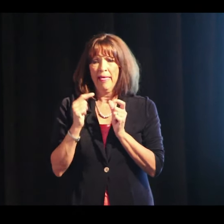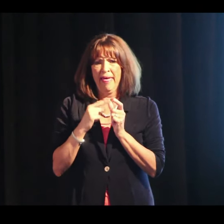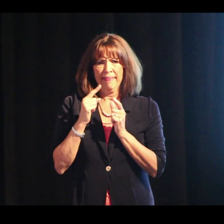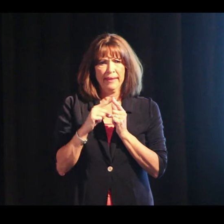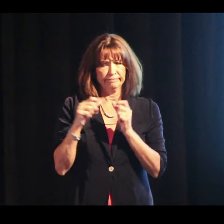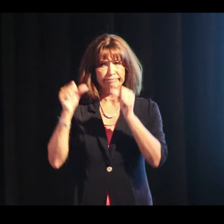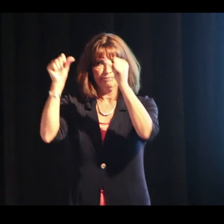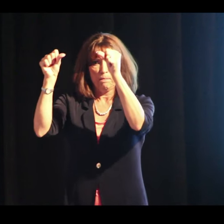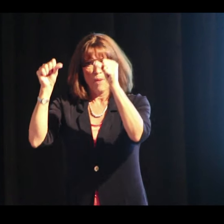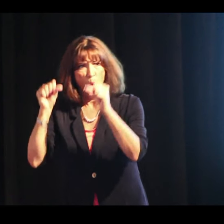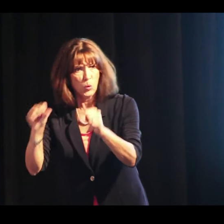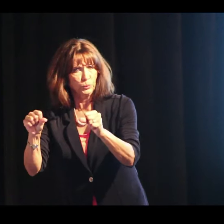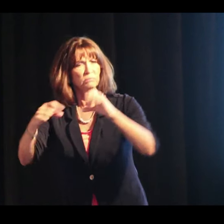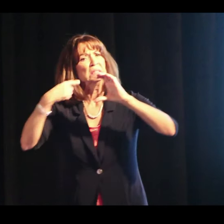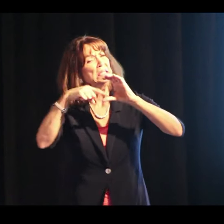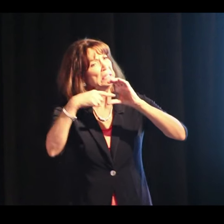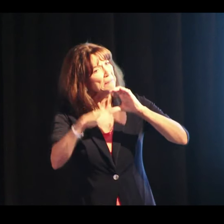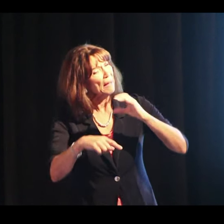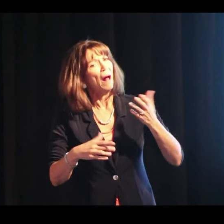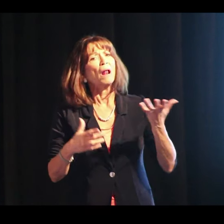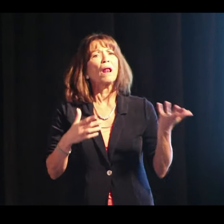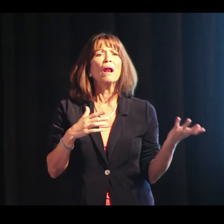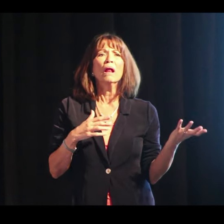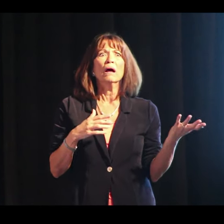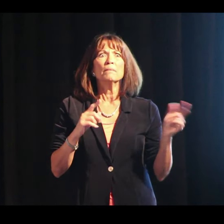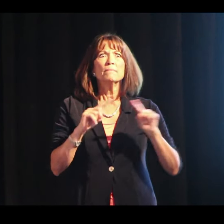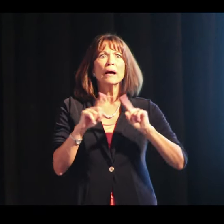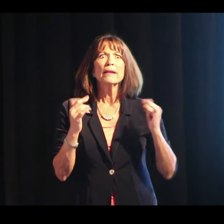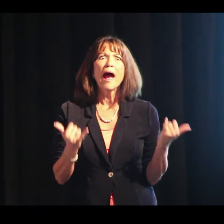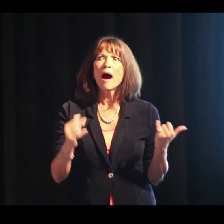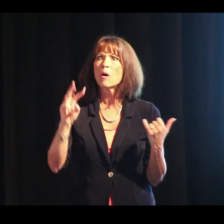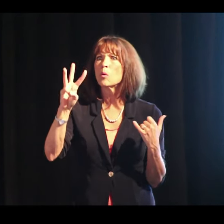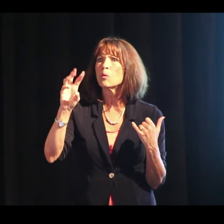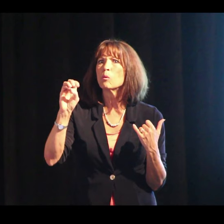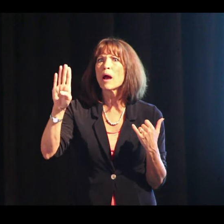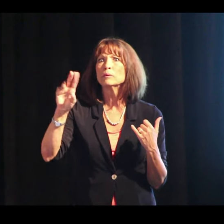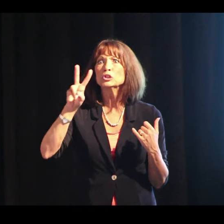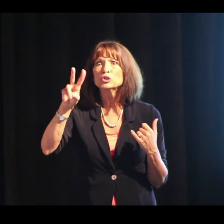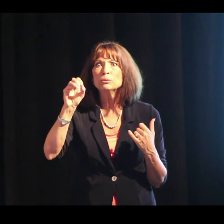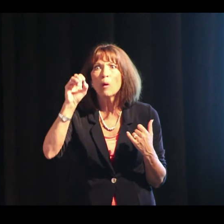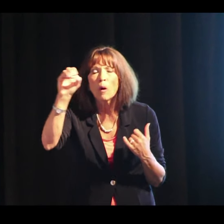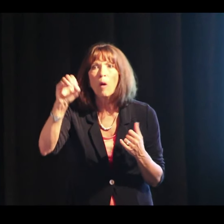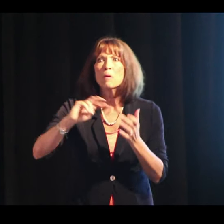And then you post, you could do e-mails, but now Web 2.0 means that